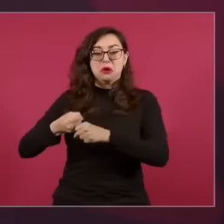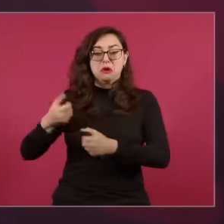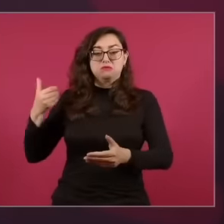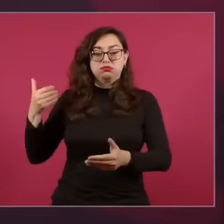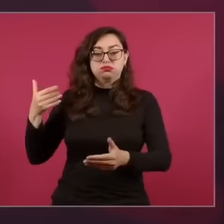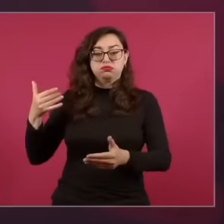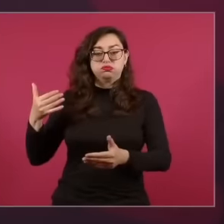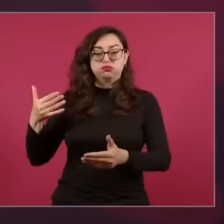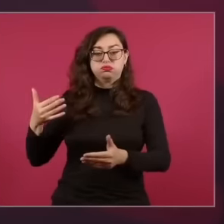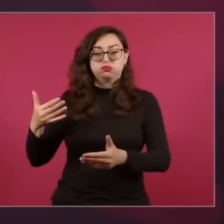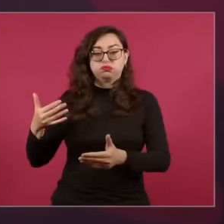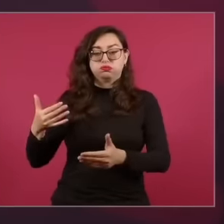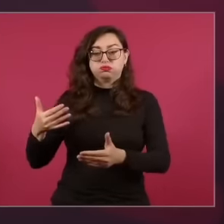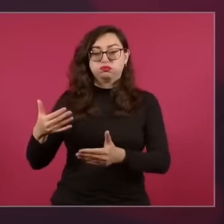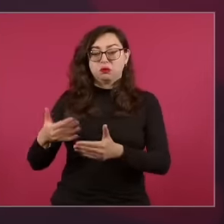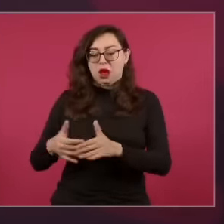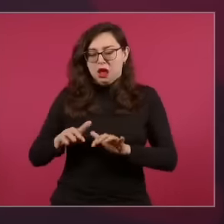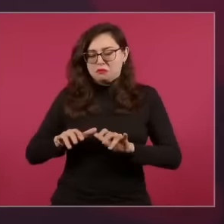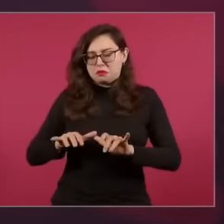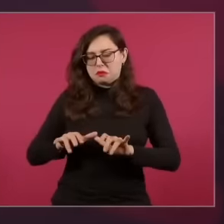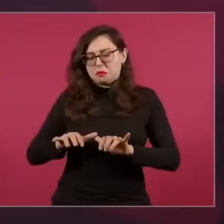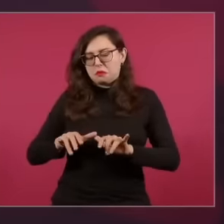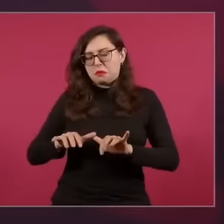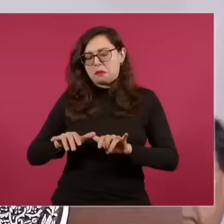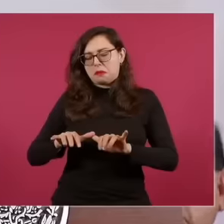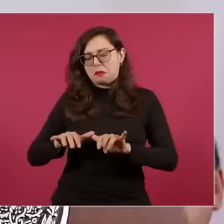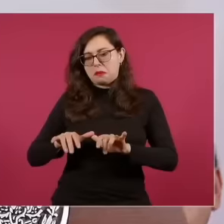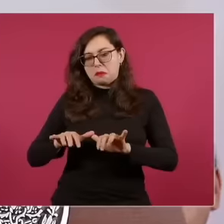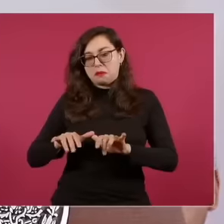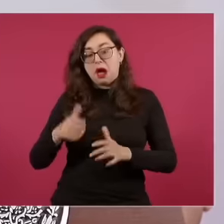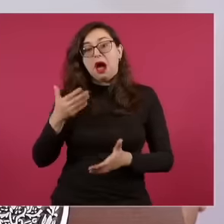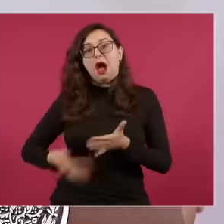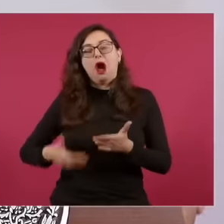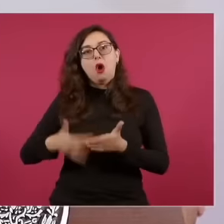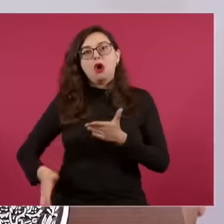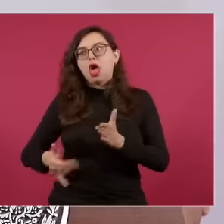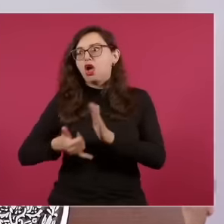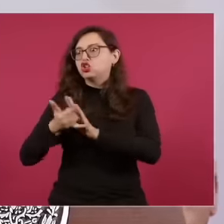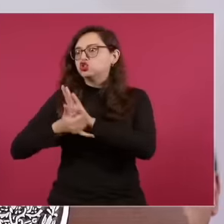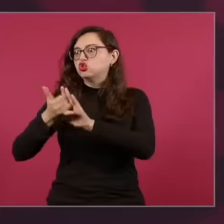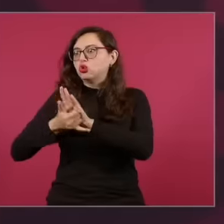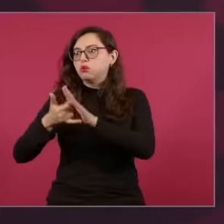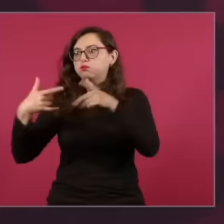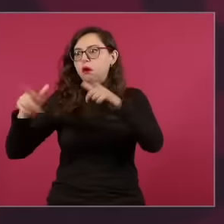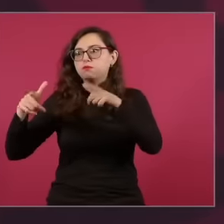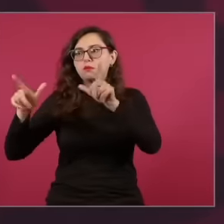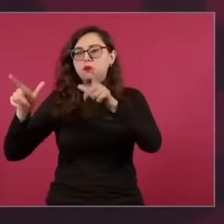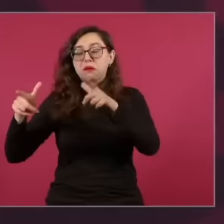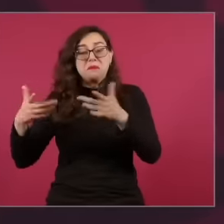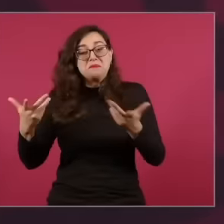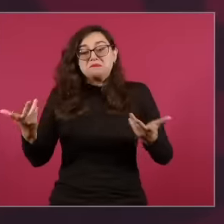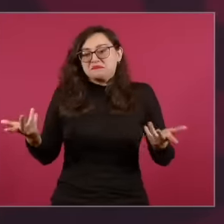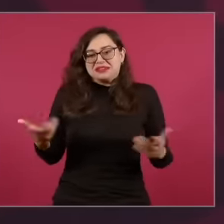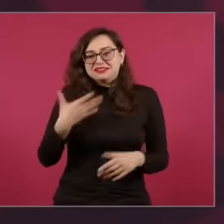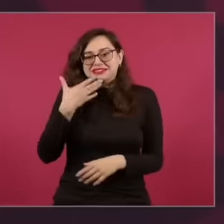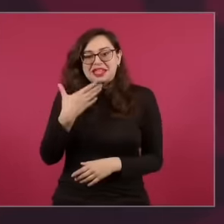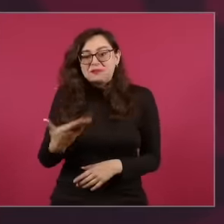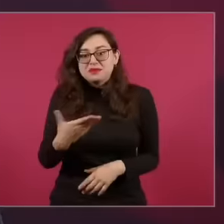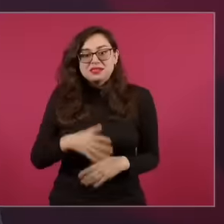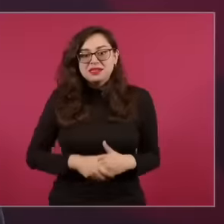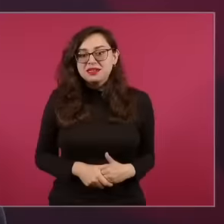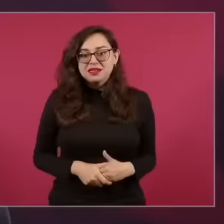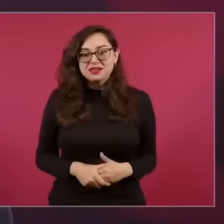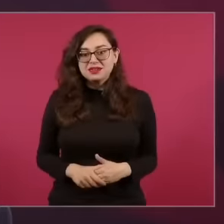typewriter and that should be to give ourselves Pride and the Guideline for those who at